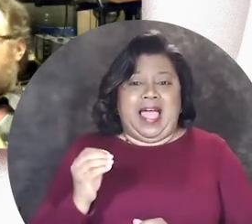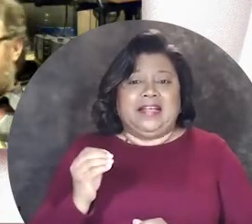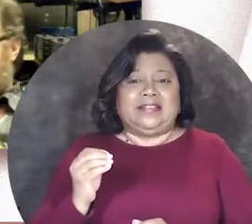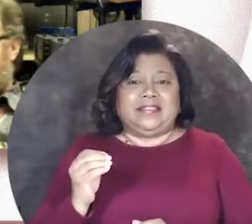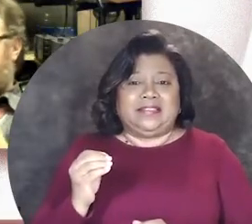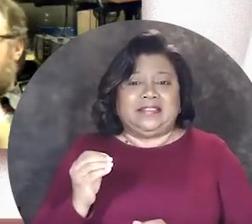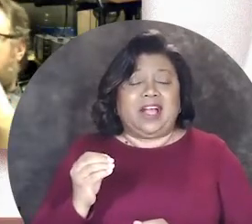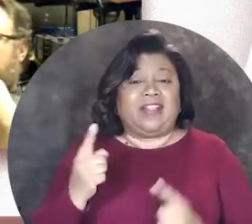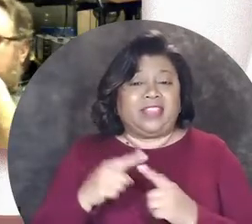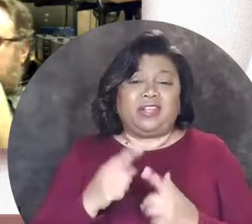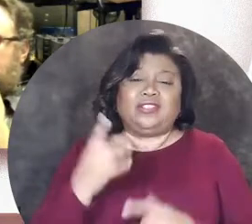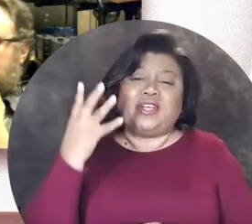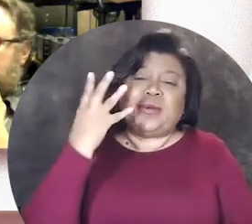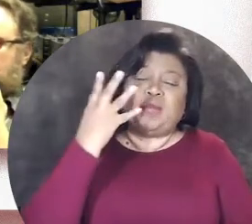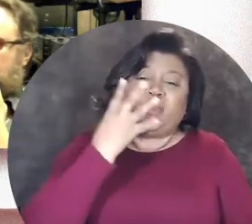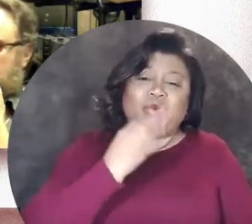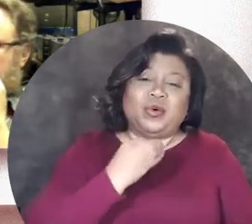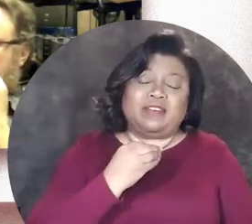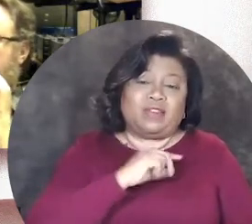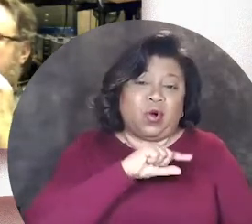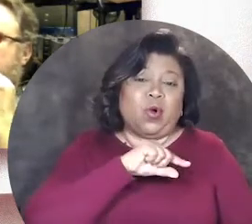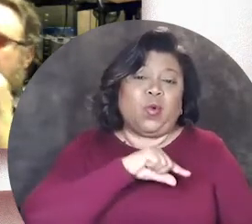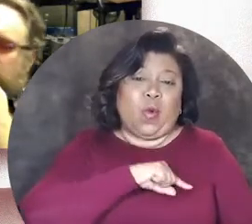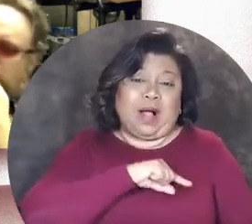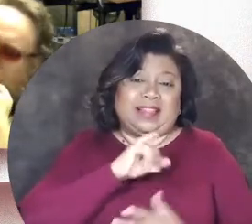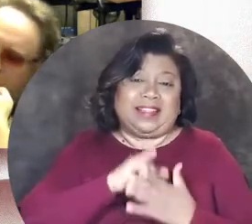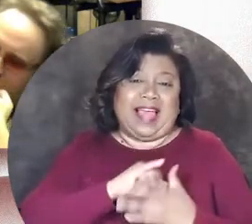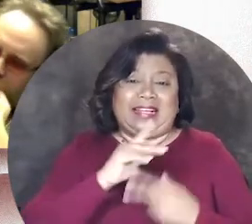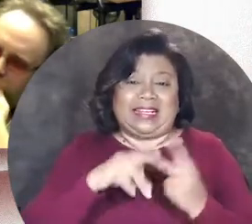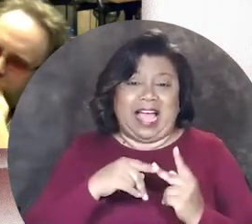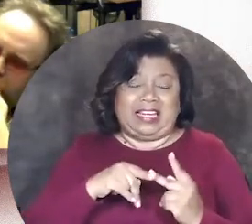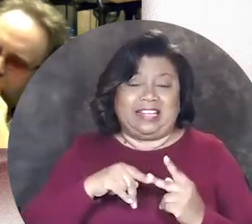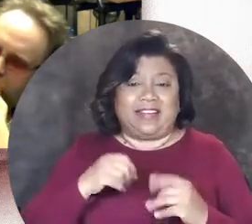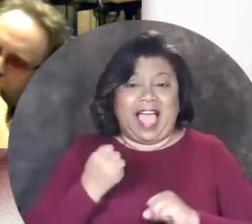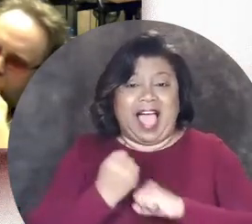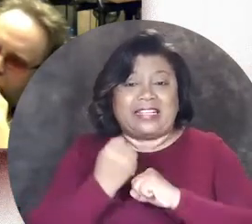and there's a beautiful quality to that sort of activism